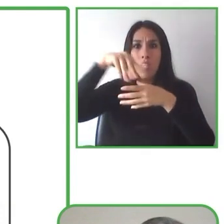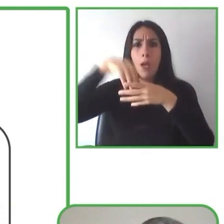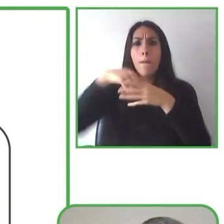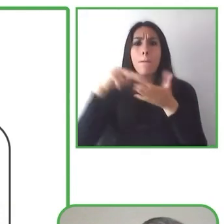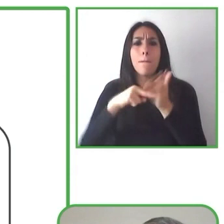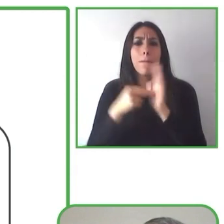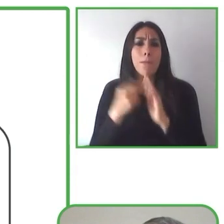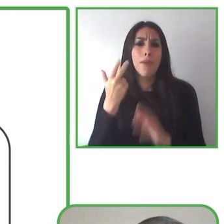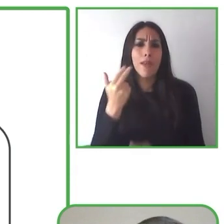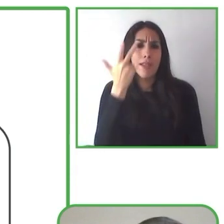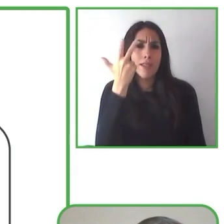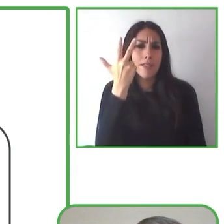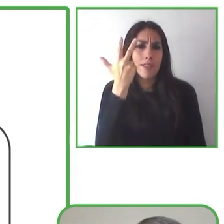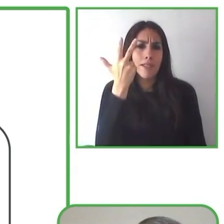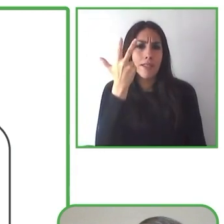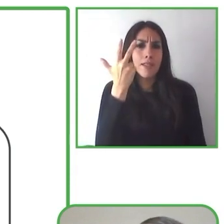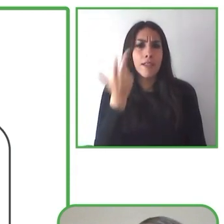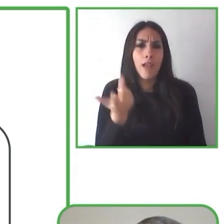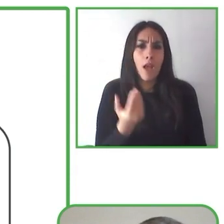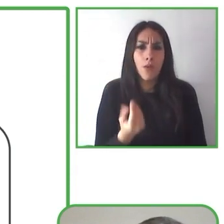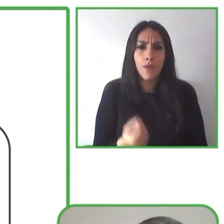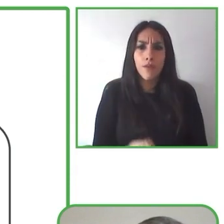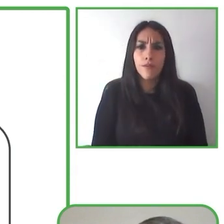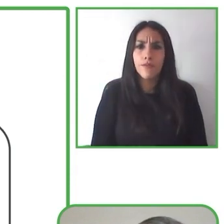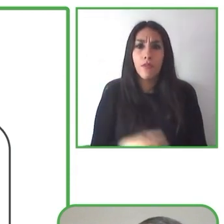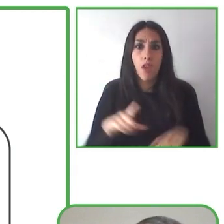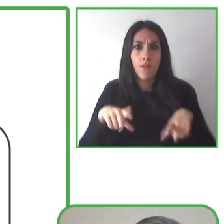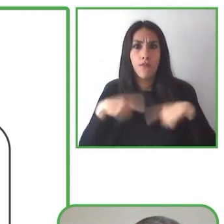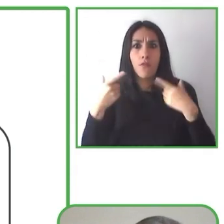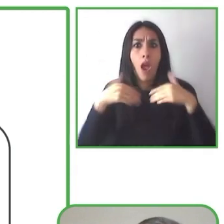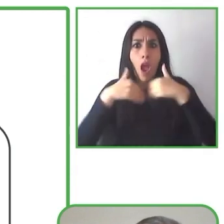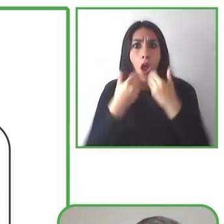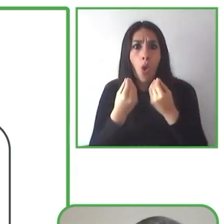inclusion based on exercise of good practices,